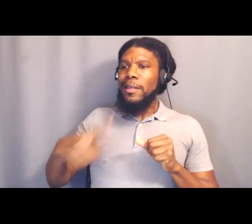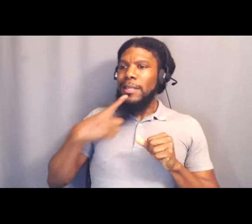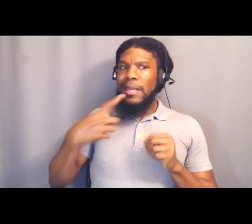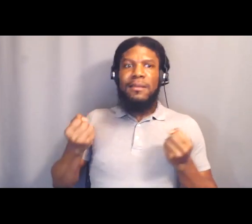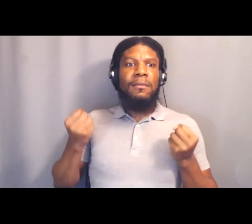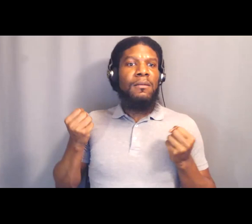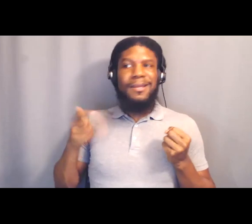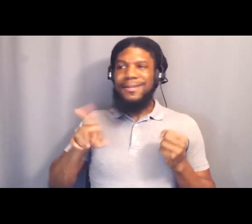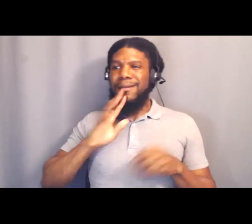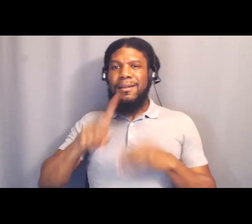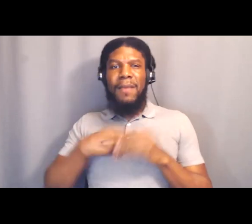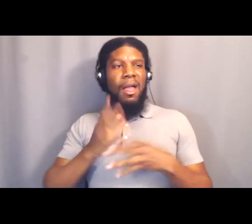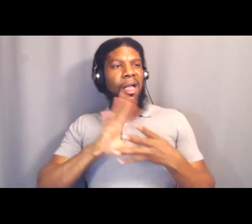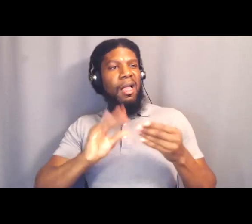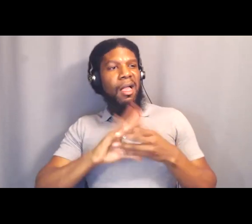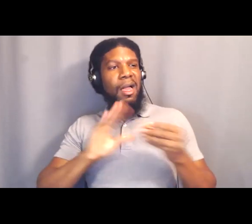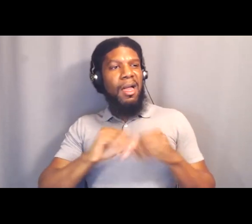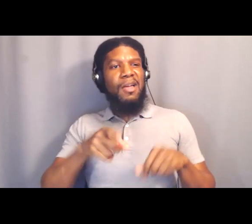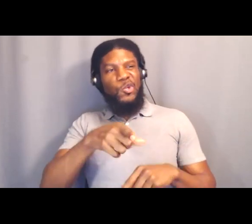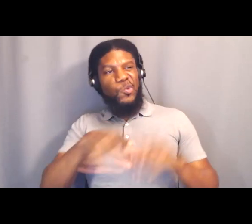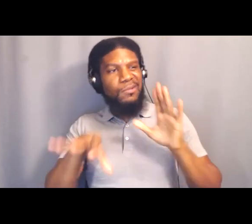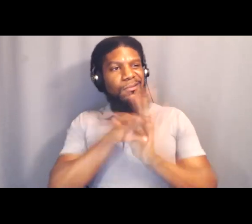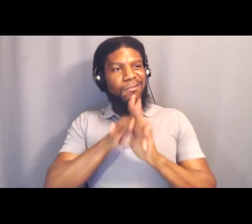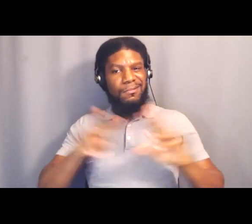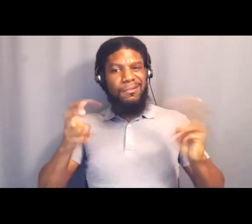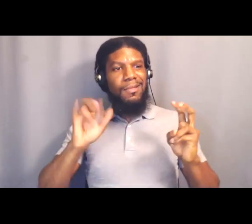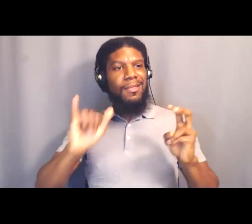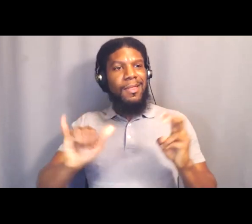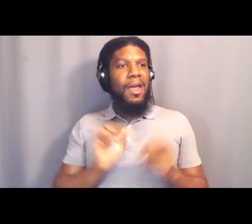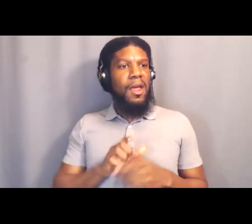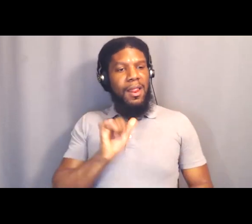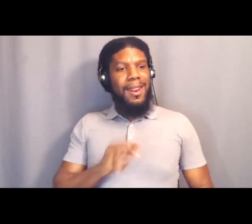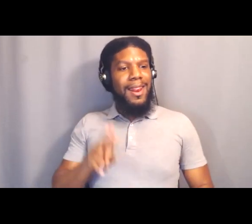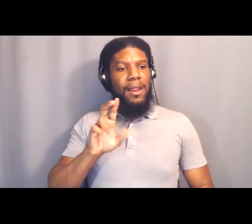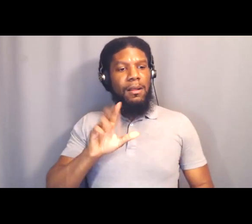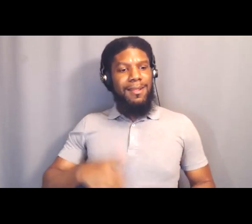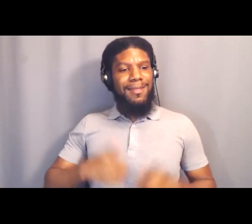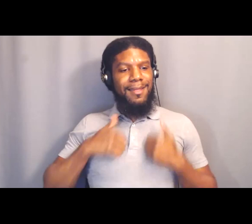and that they need to clean up Venice beach and they need to clean up downtown.